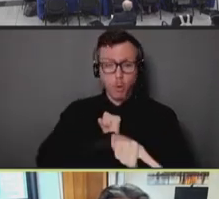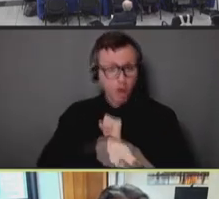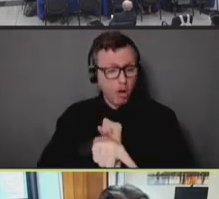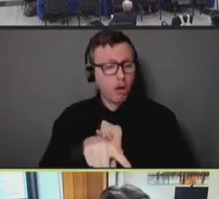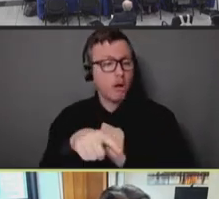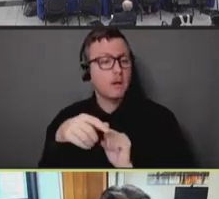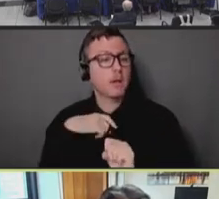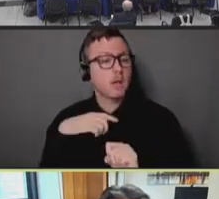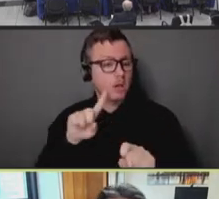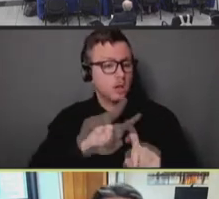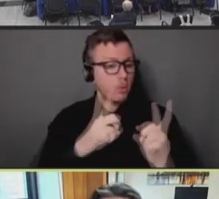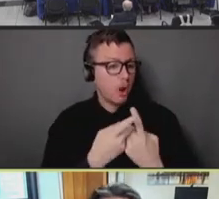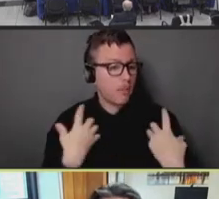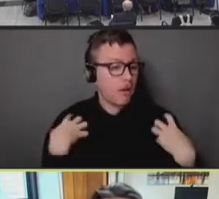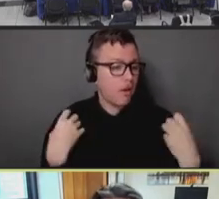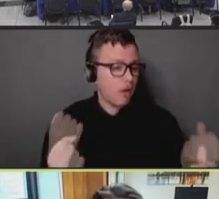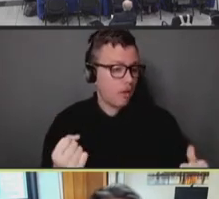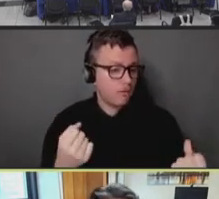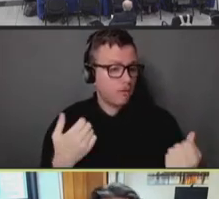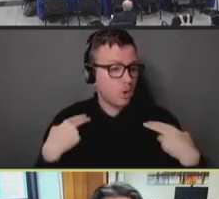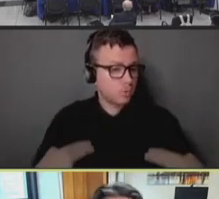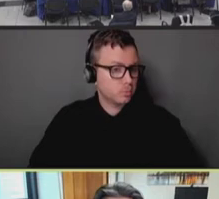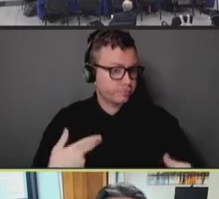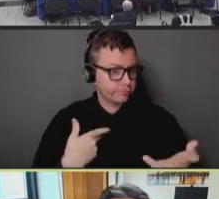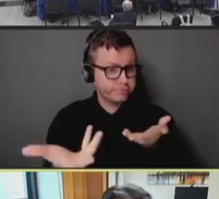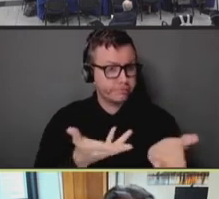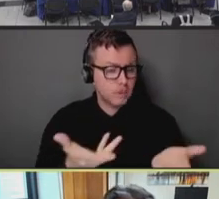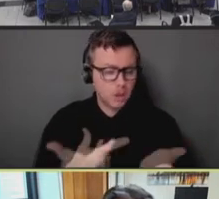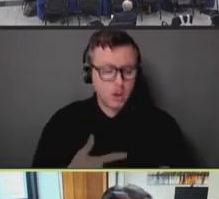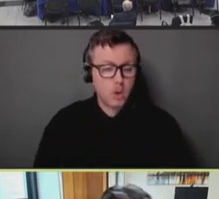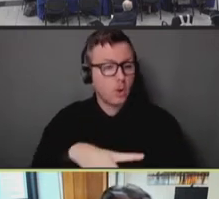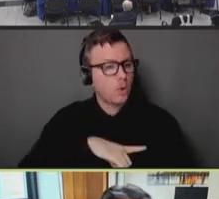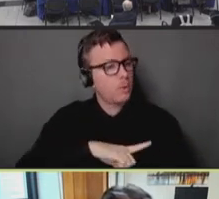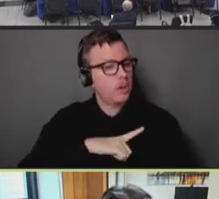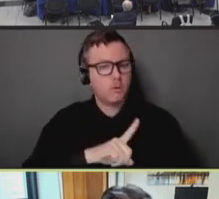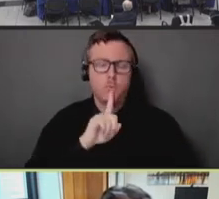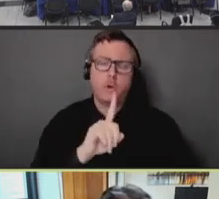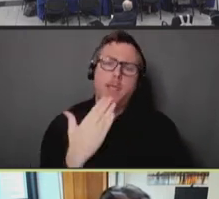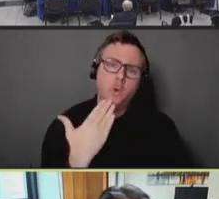of Health and Human Services, for which we are deeply grateful. So next slide.